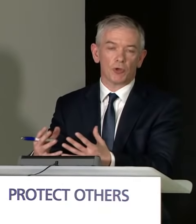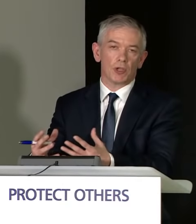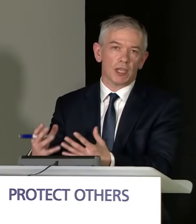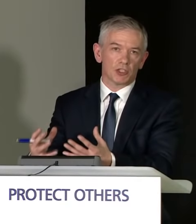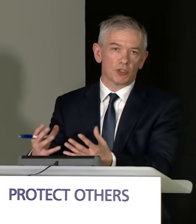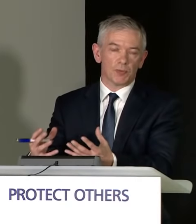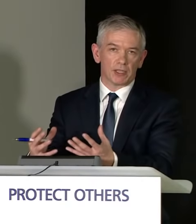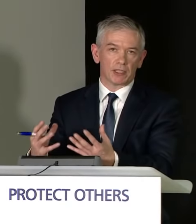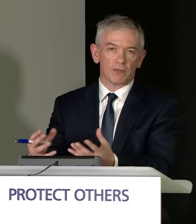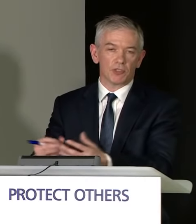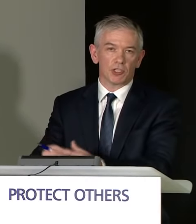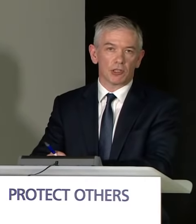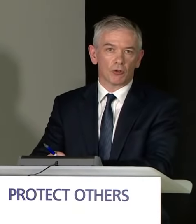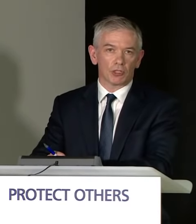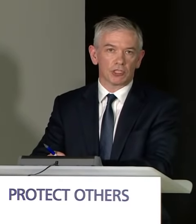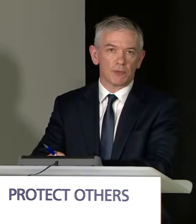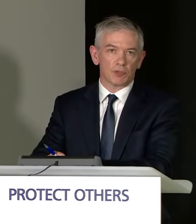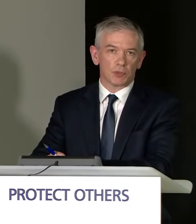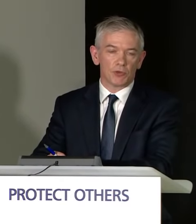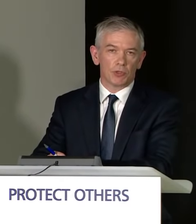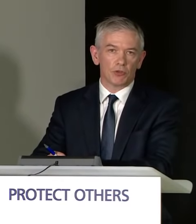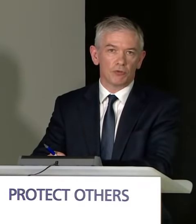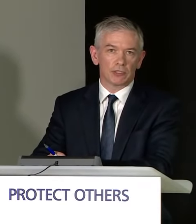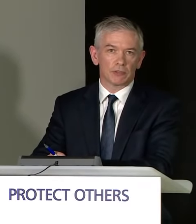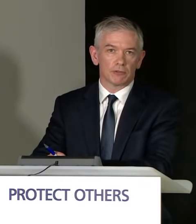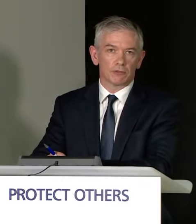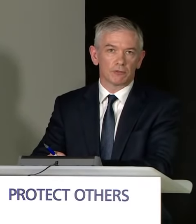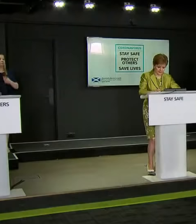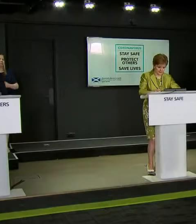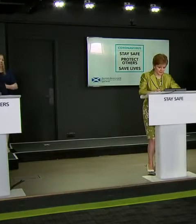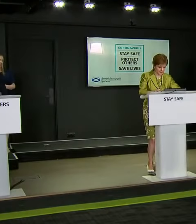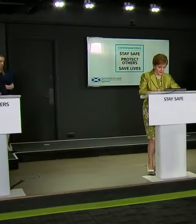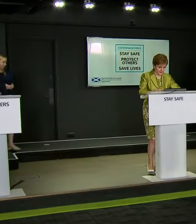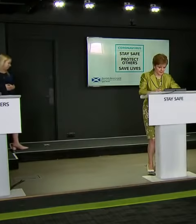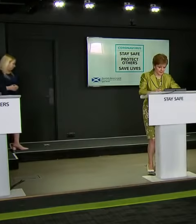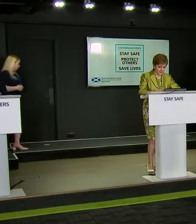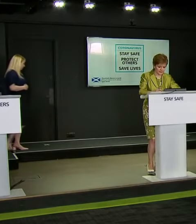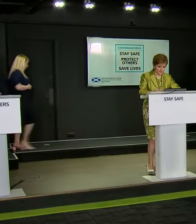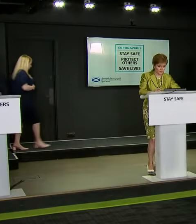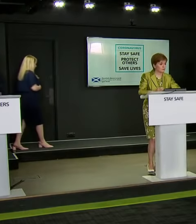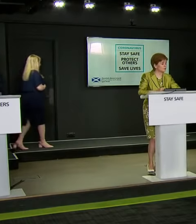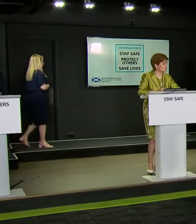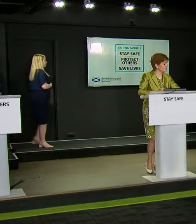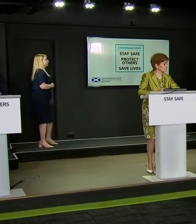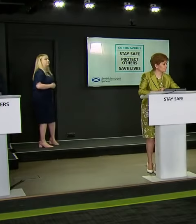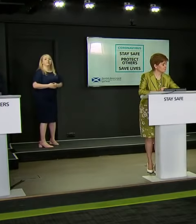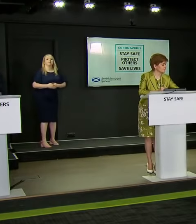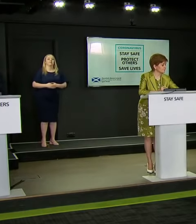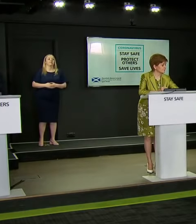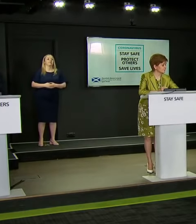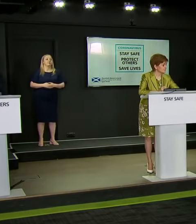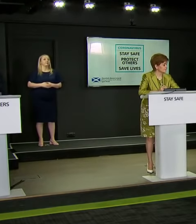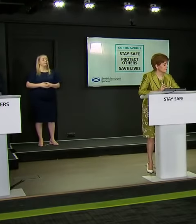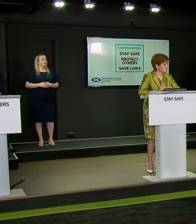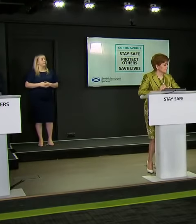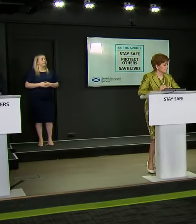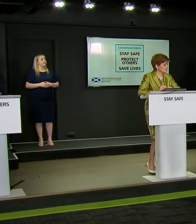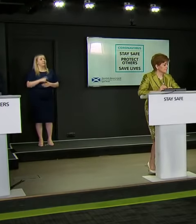That is what will make the difference in the longer tern as we deal with COVID. Ciaran Jenkins from Channel 4? Hello.